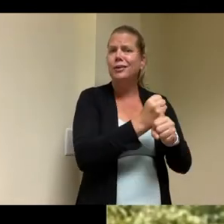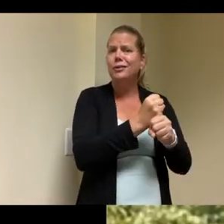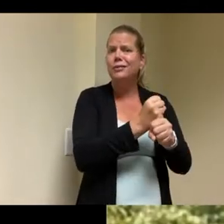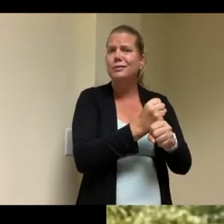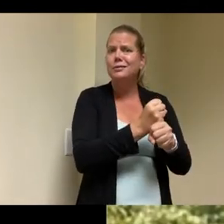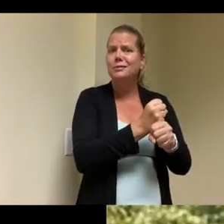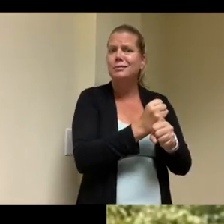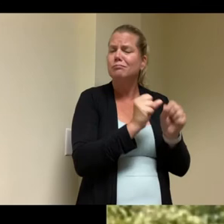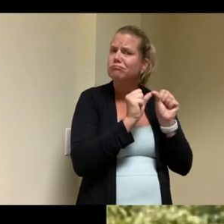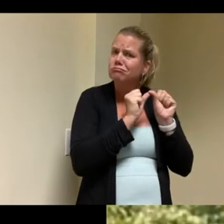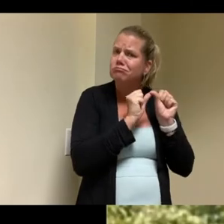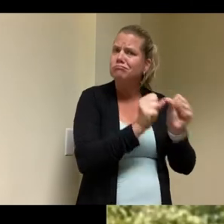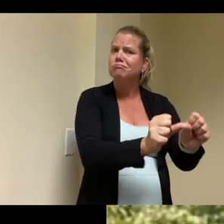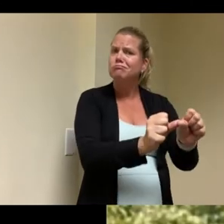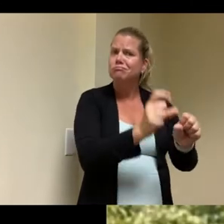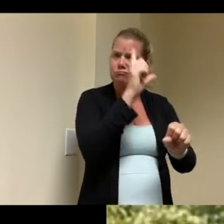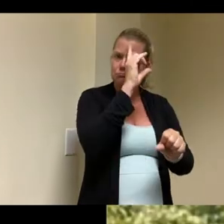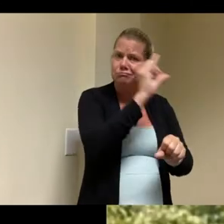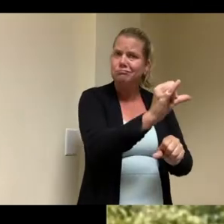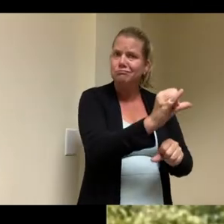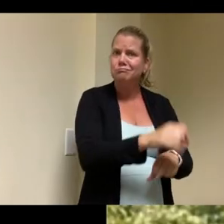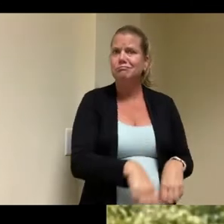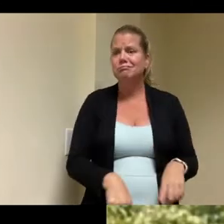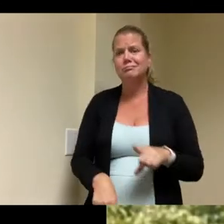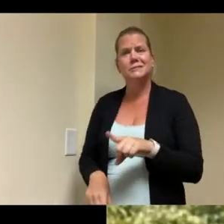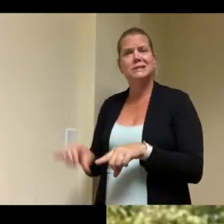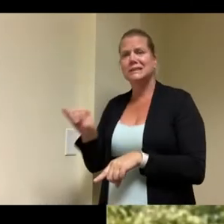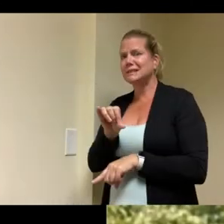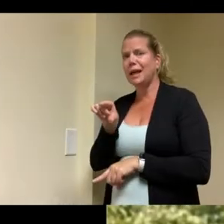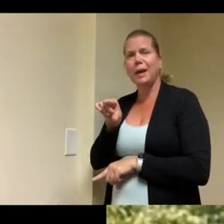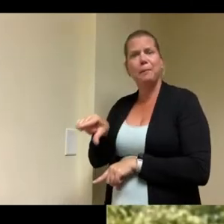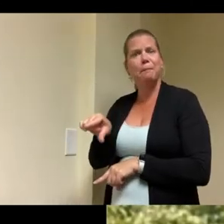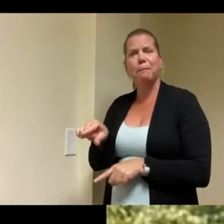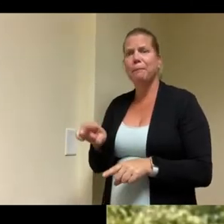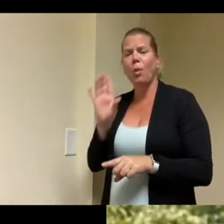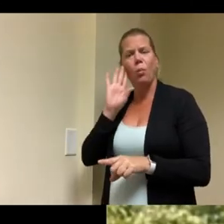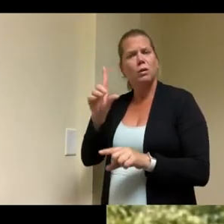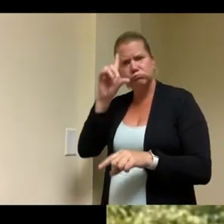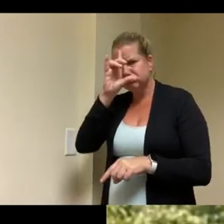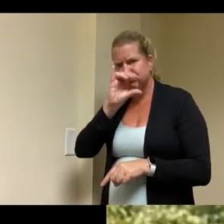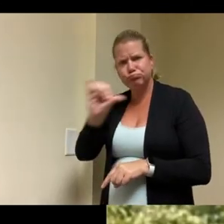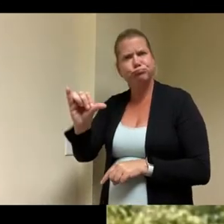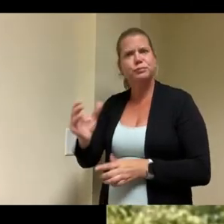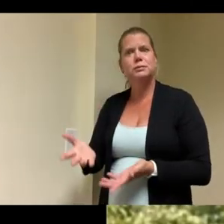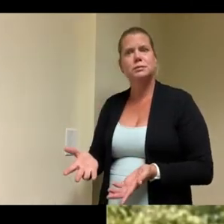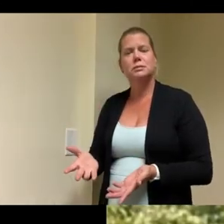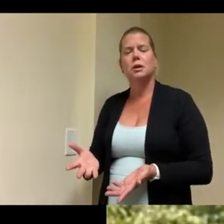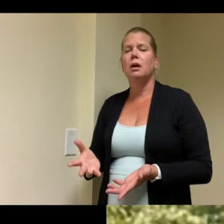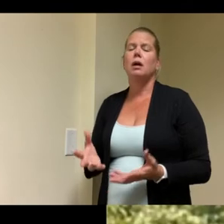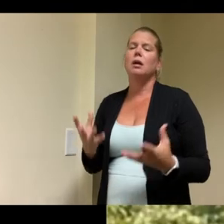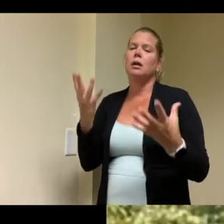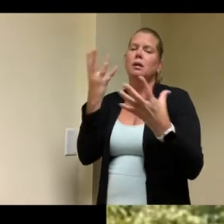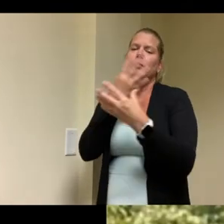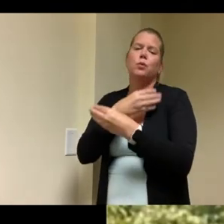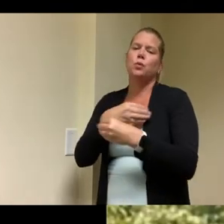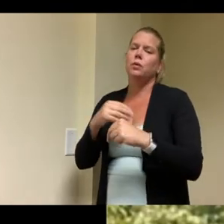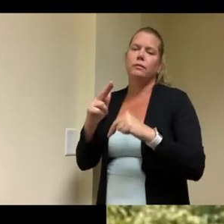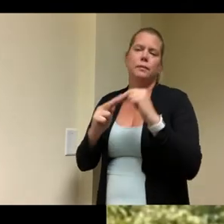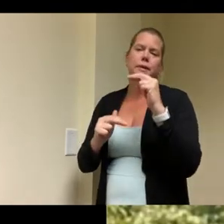property uh a beautiful building by the way beautifully designed building that i think really fits into the neighborhood um and something that we can all be